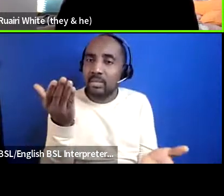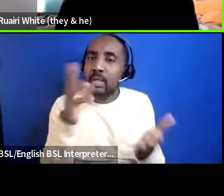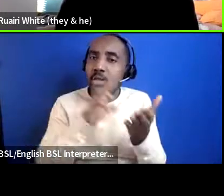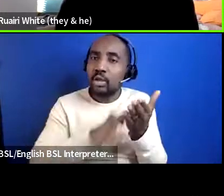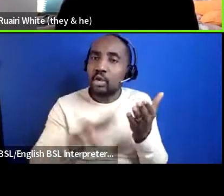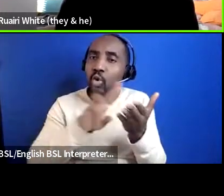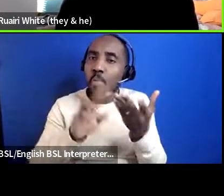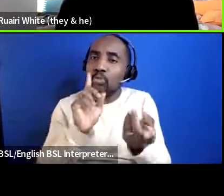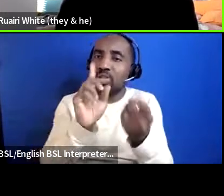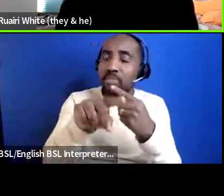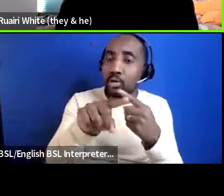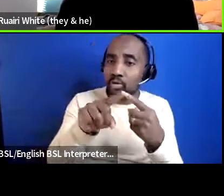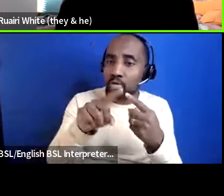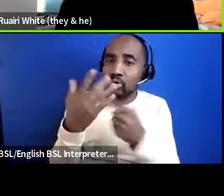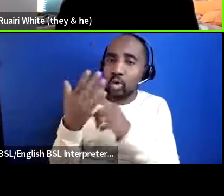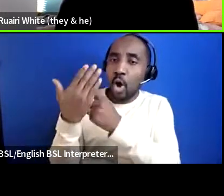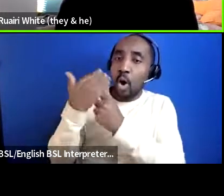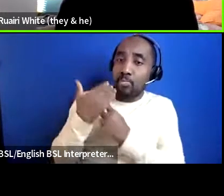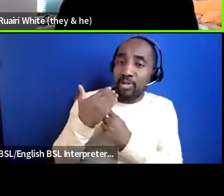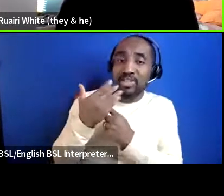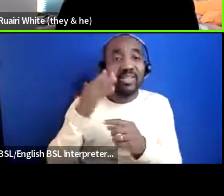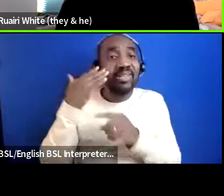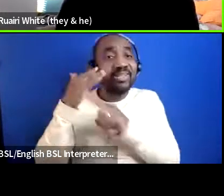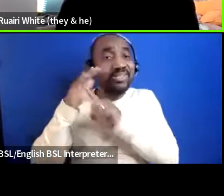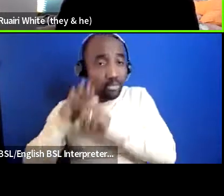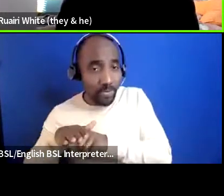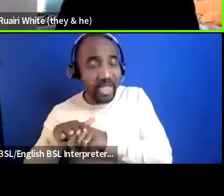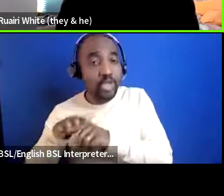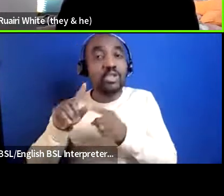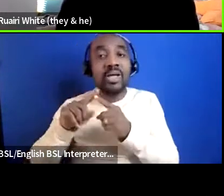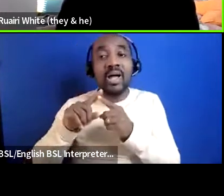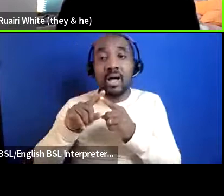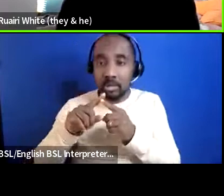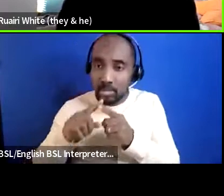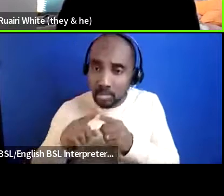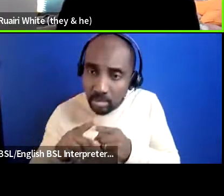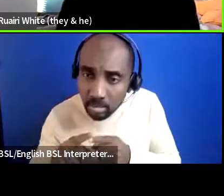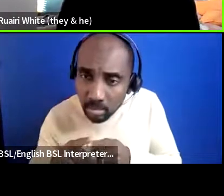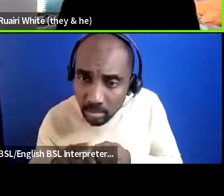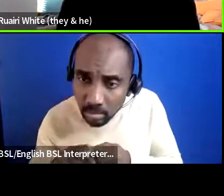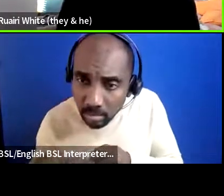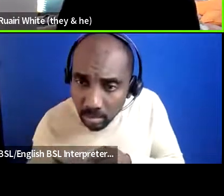violence neglect and trauma as illnesses so i guess that's about how user-led groups can